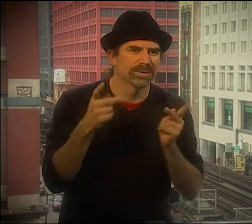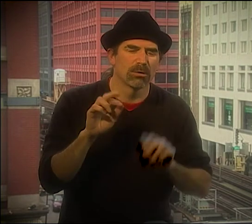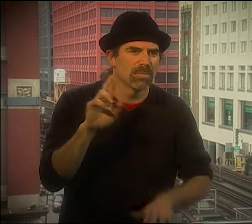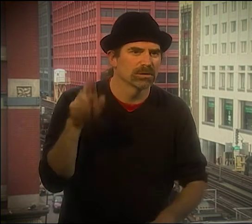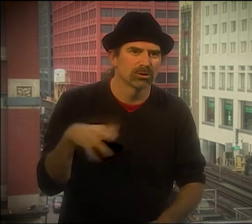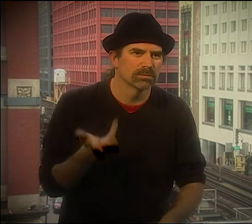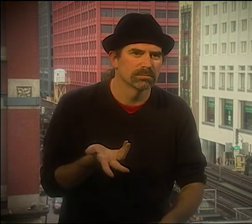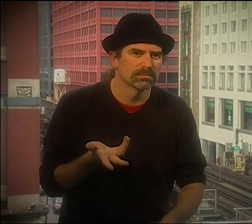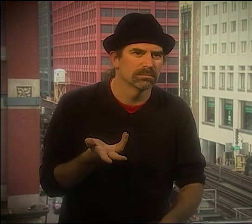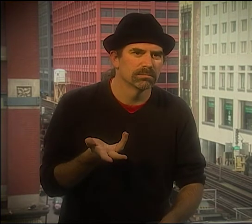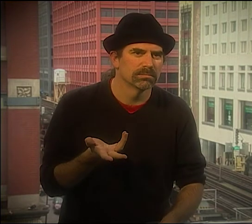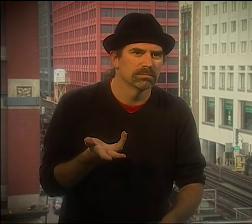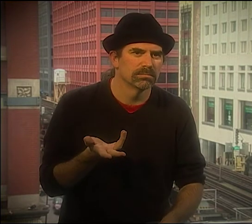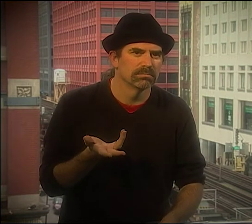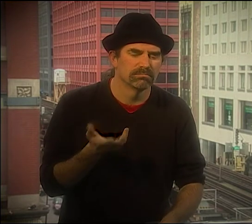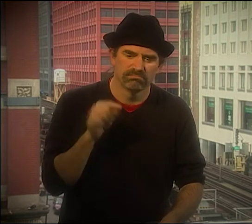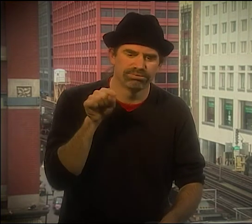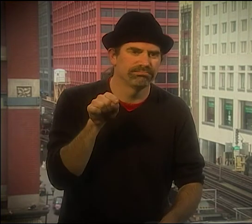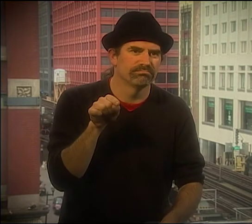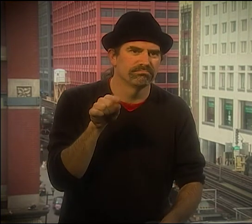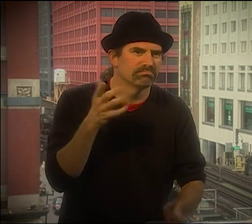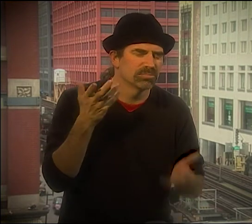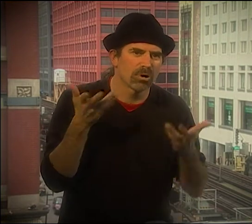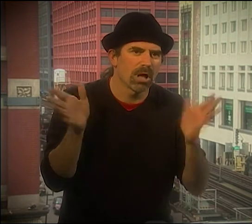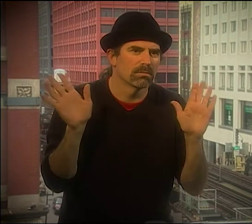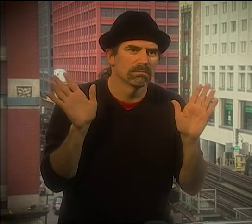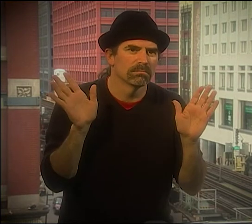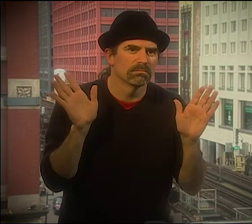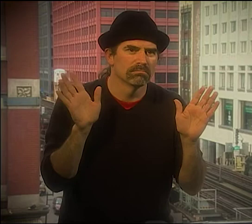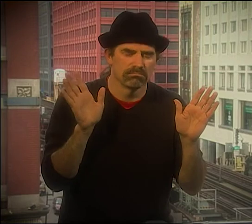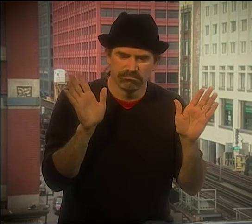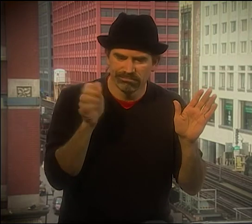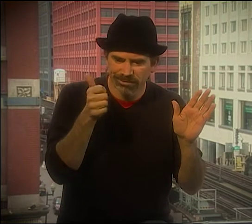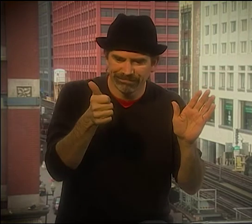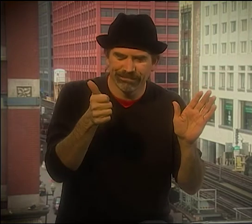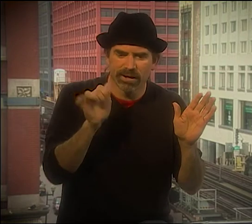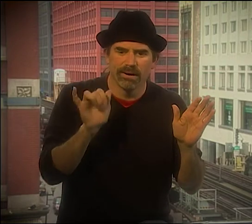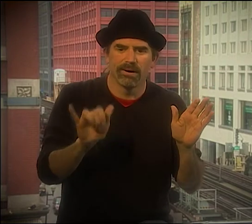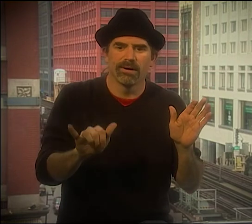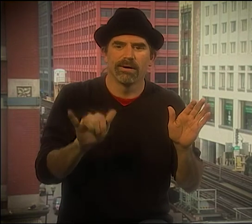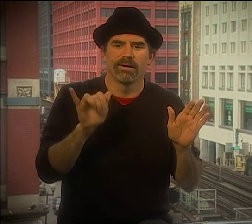"THIS IS SOMETHING SPECIFIC TO ROCHESTER, "NO PLACE ELSE.